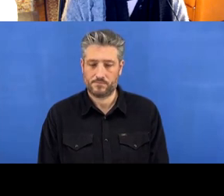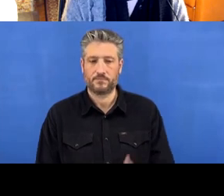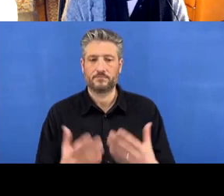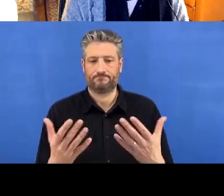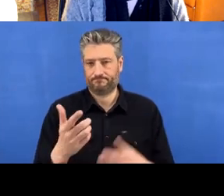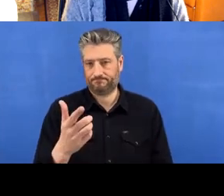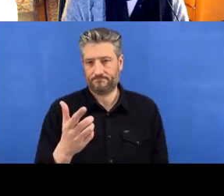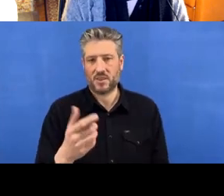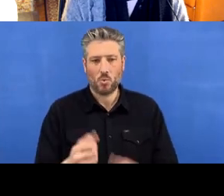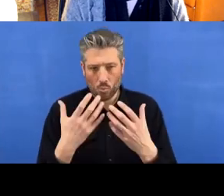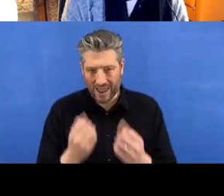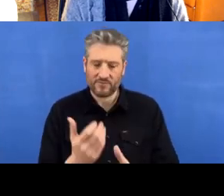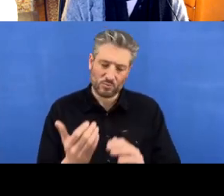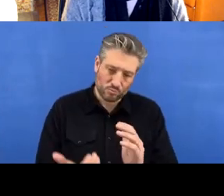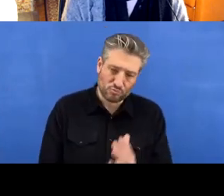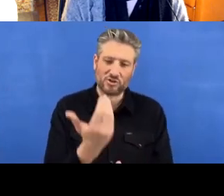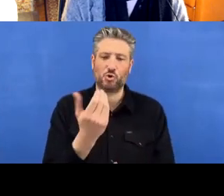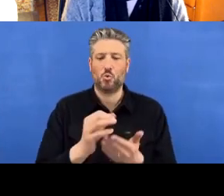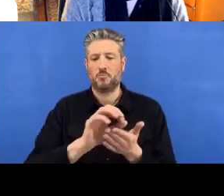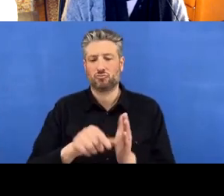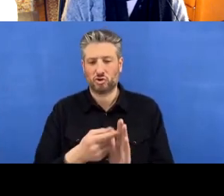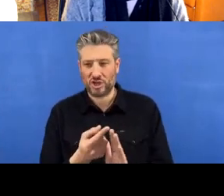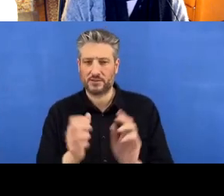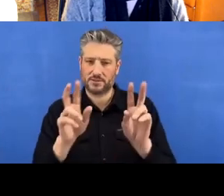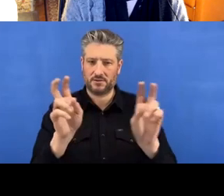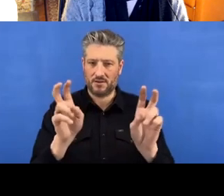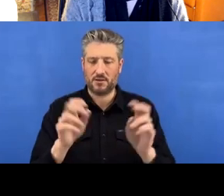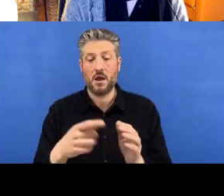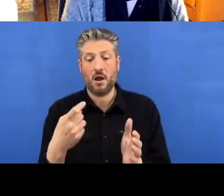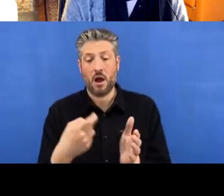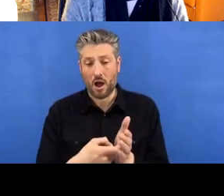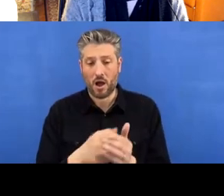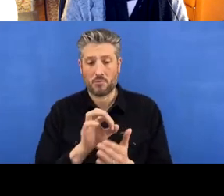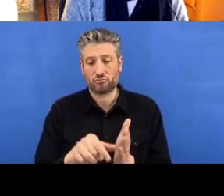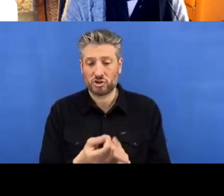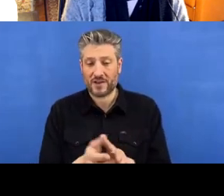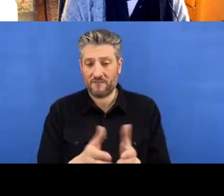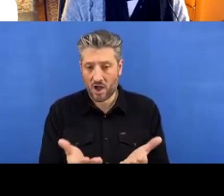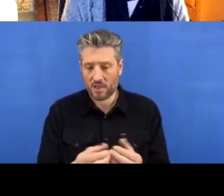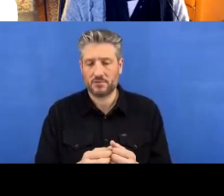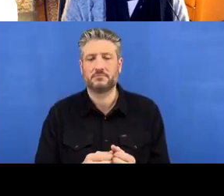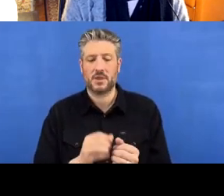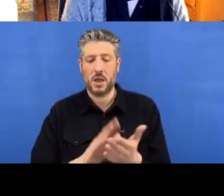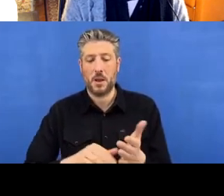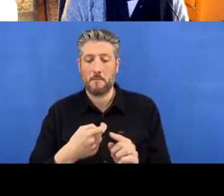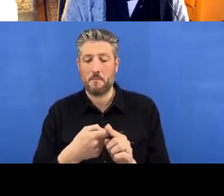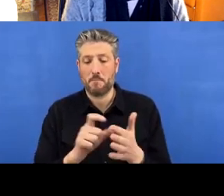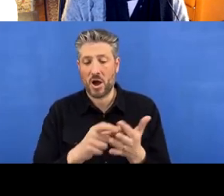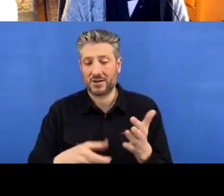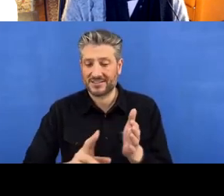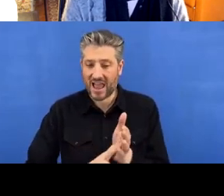set up with an .Rproj file and R Markdown file as well and it’s also being